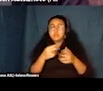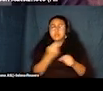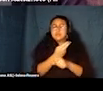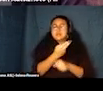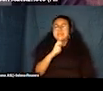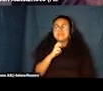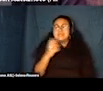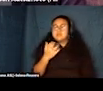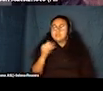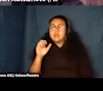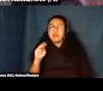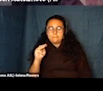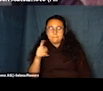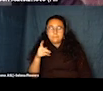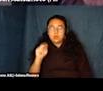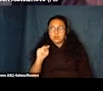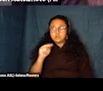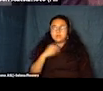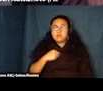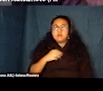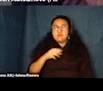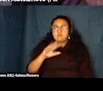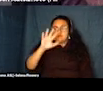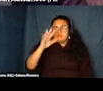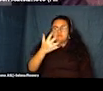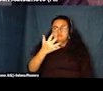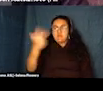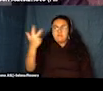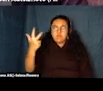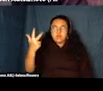I am five foot three inches tall, appear east Asian and